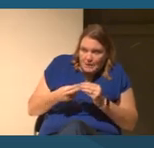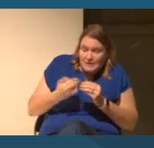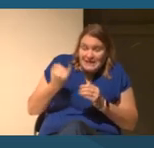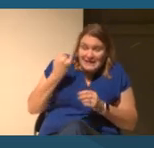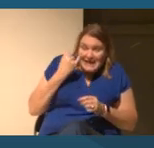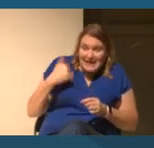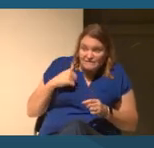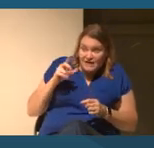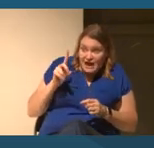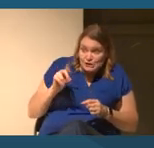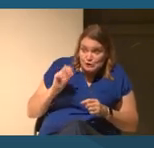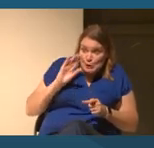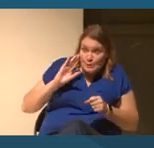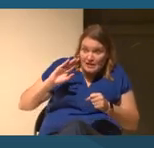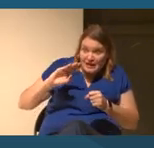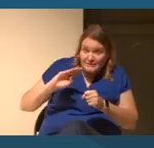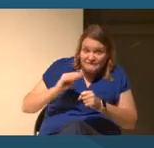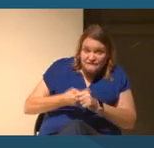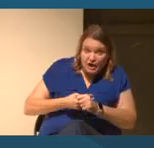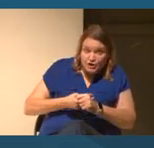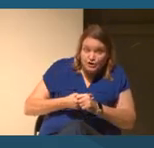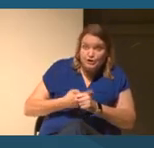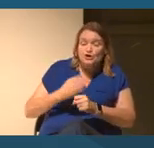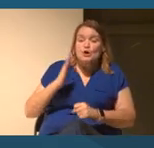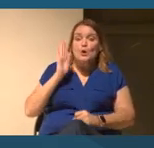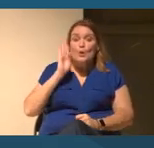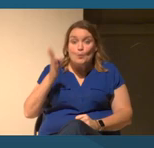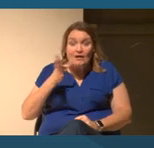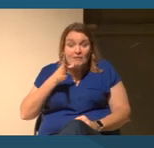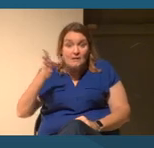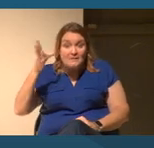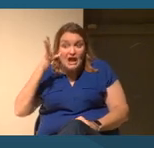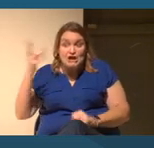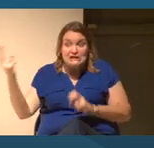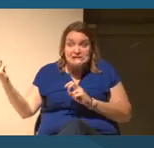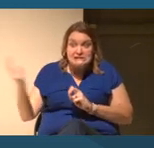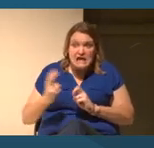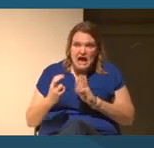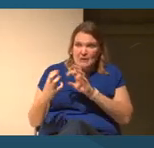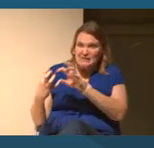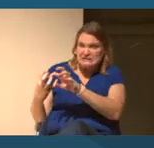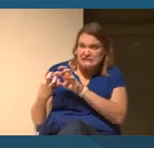Our parents are going to come and, you know, have some hostility towards me.